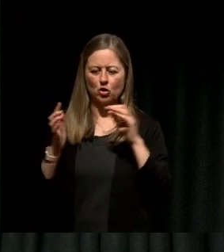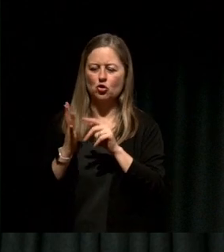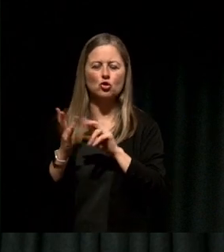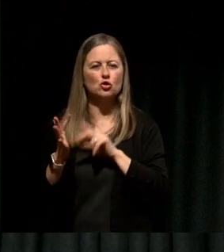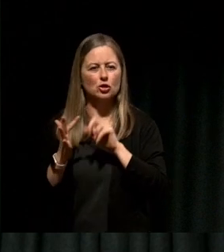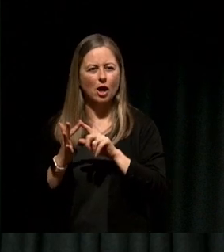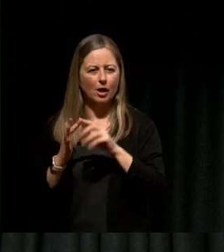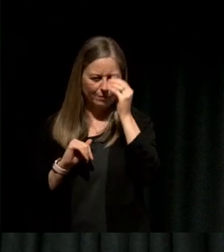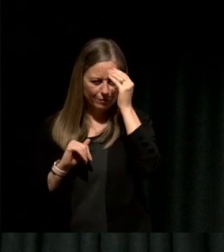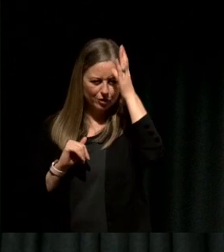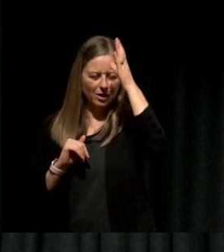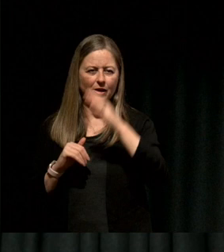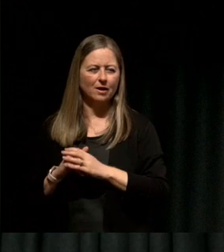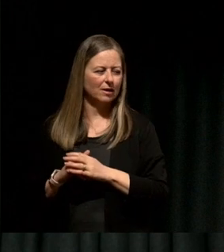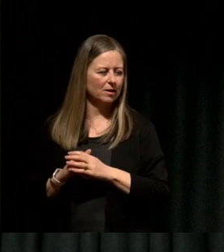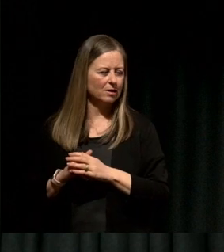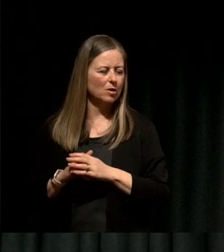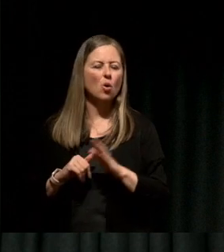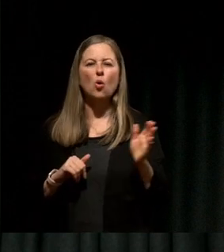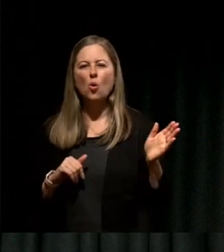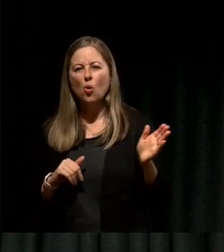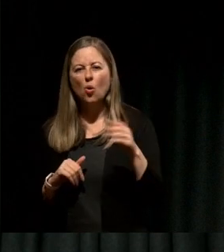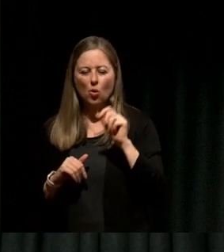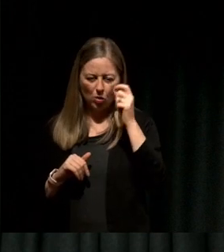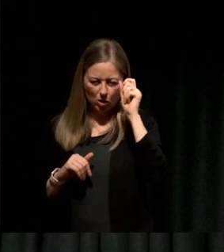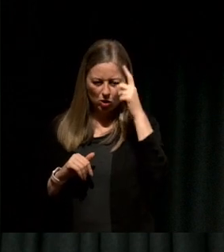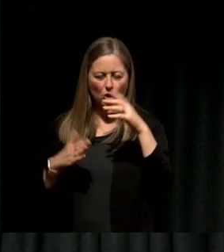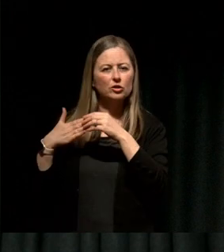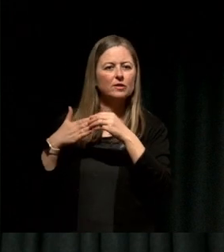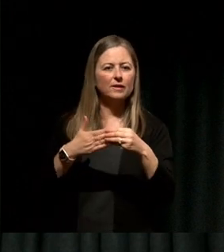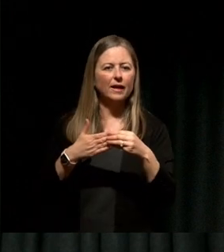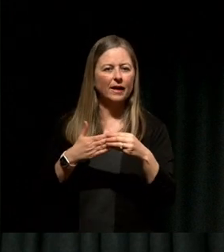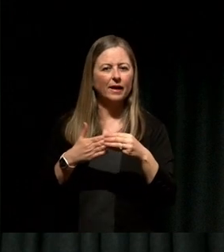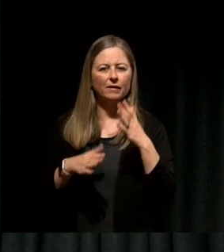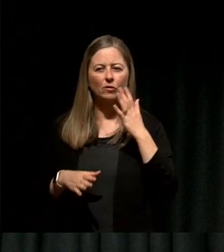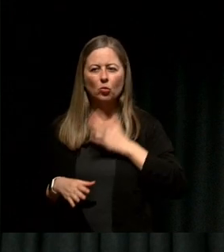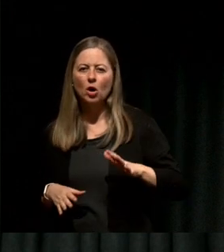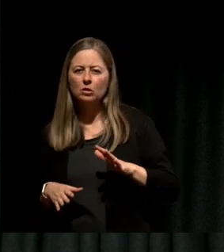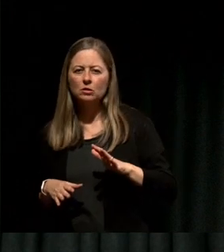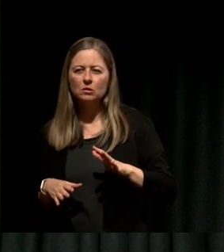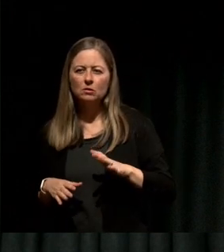And that's the place that every conscious leader looks for and looks to commit to.